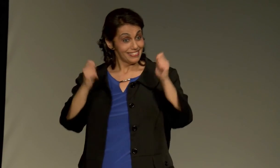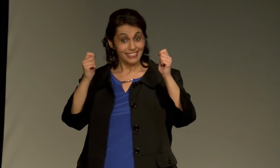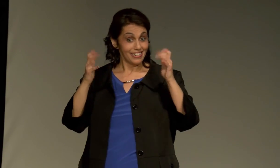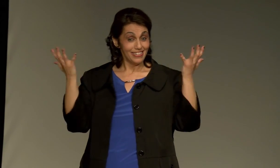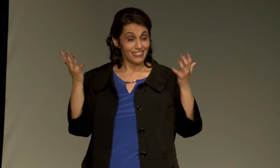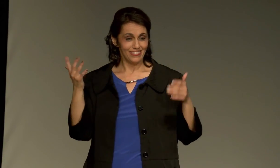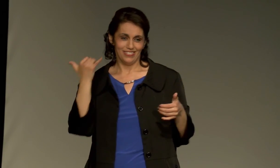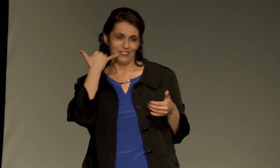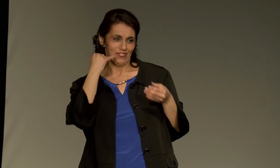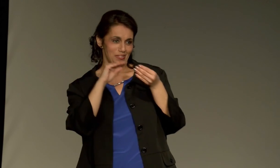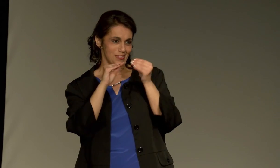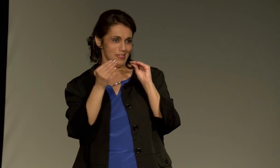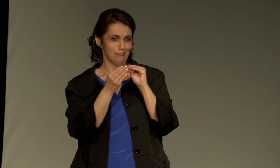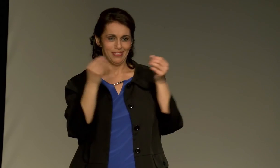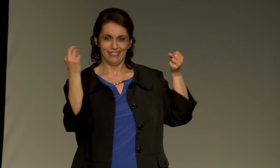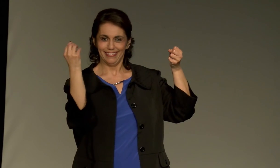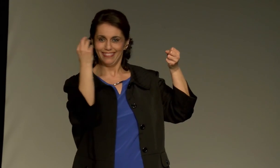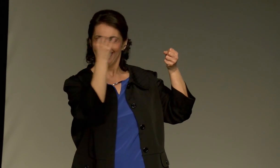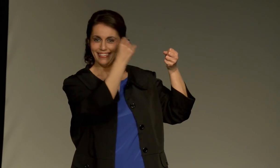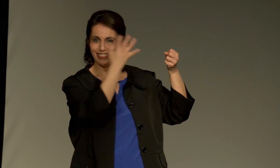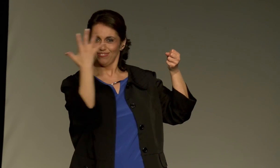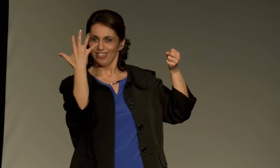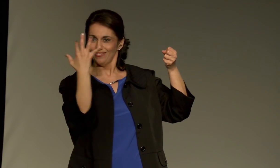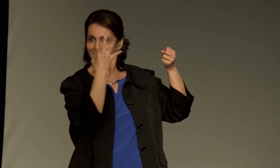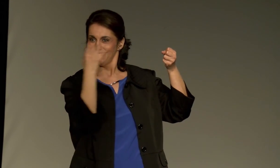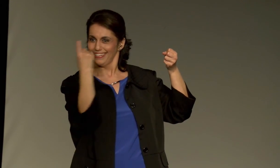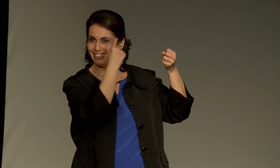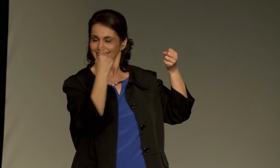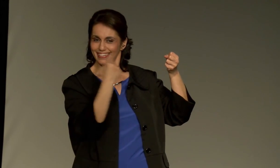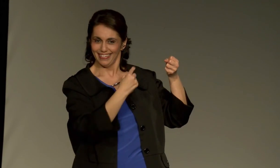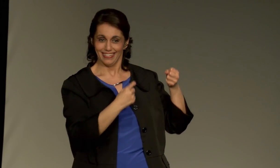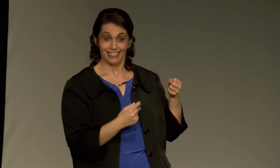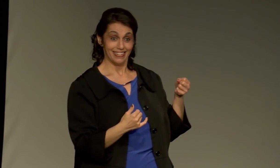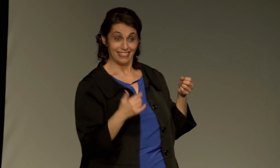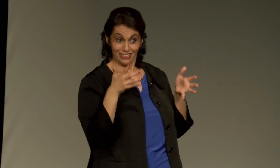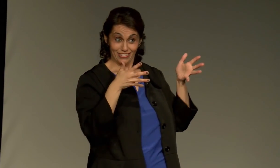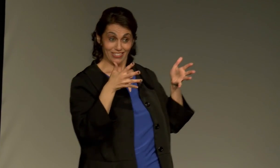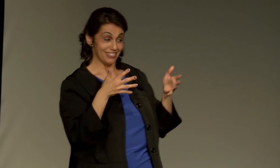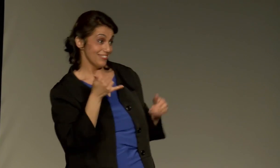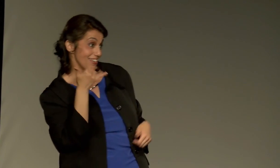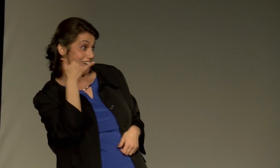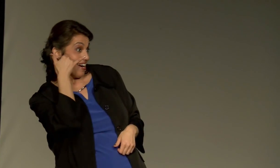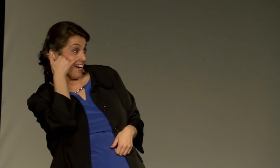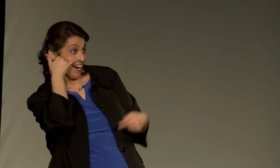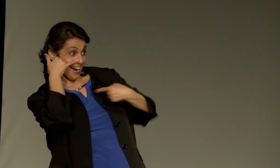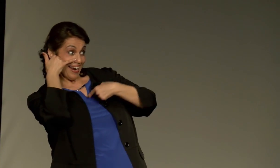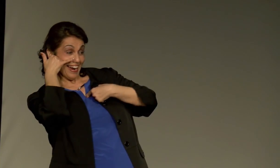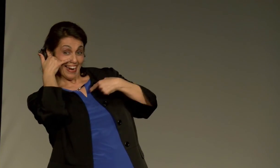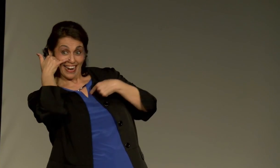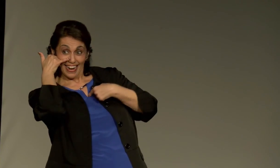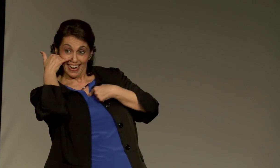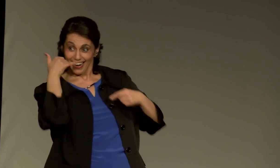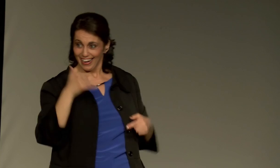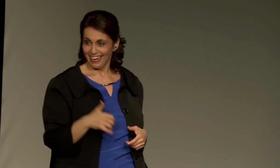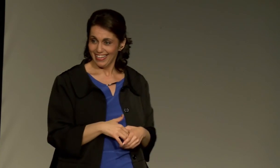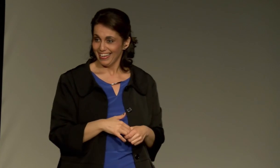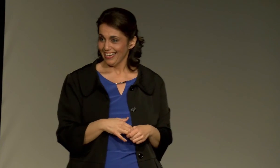And, there's a gentleman holding up a sign with his number, and he gestures, call me.